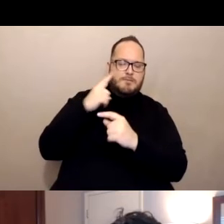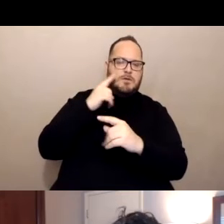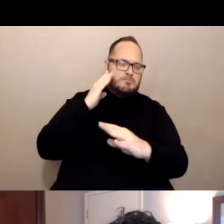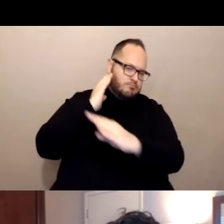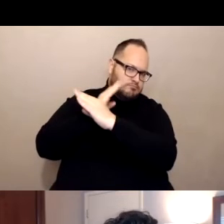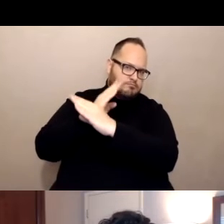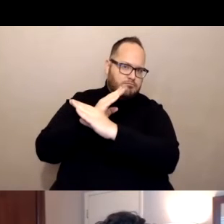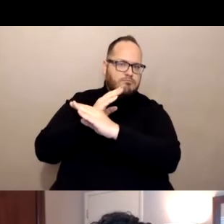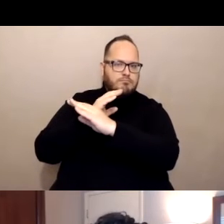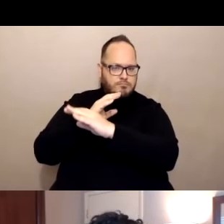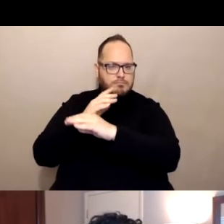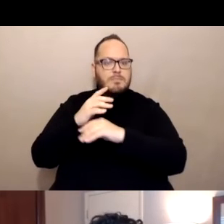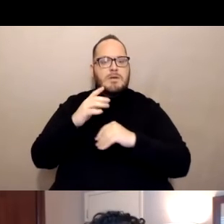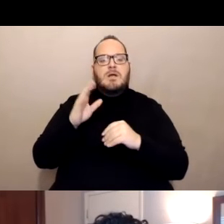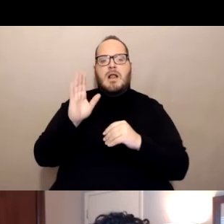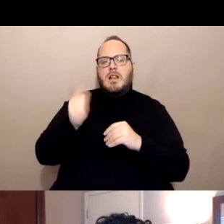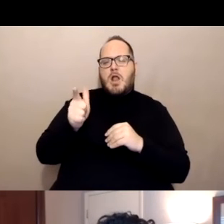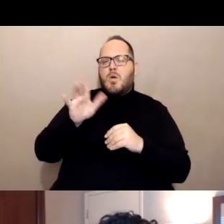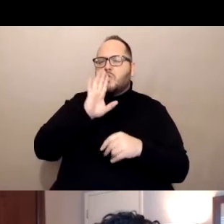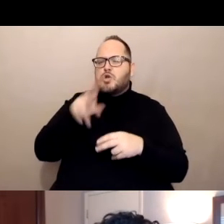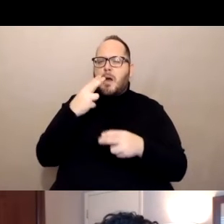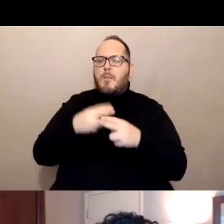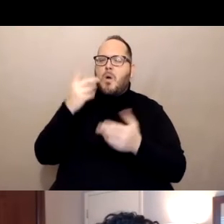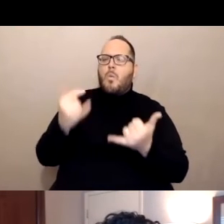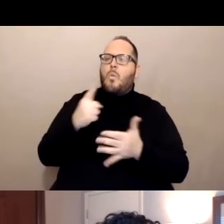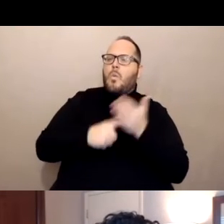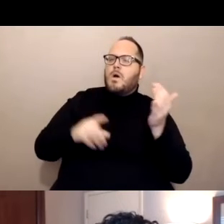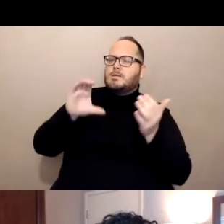for people that have had their vaccinations. Next slide, please.